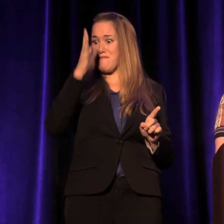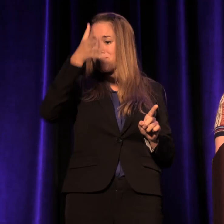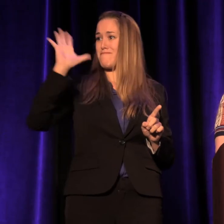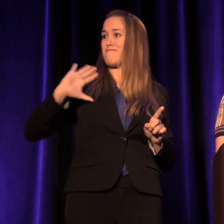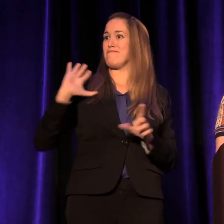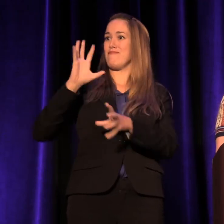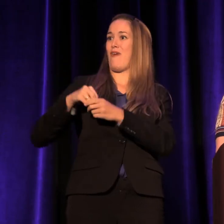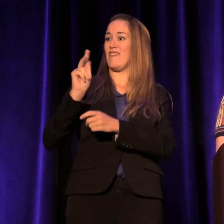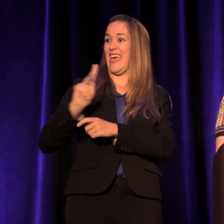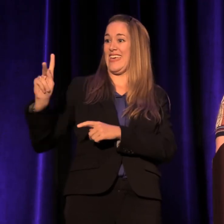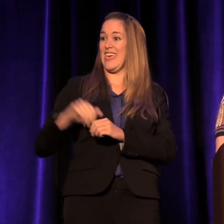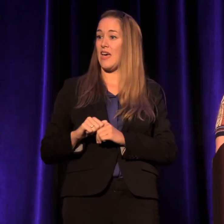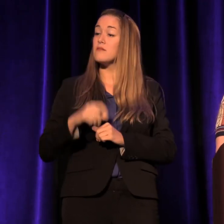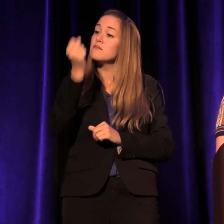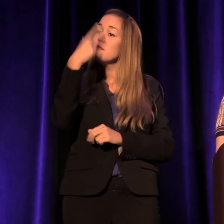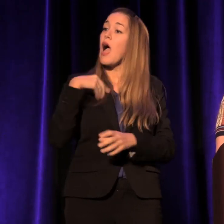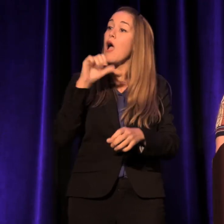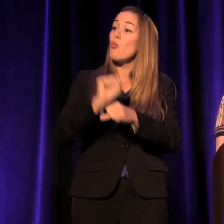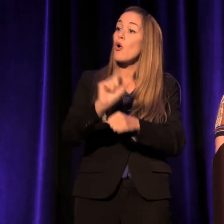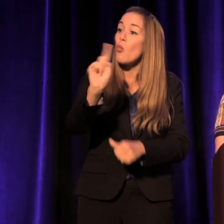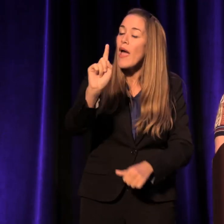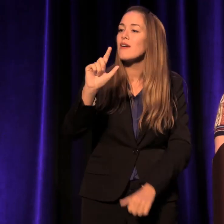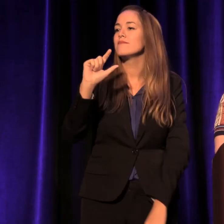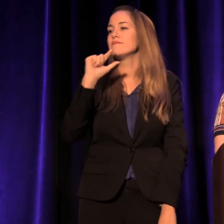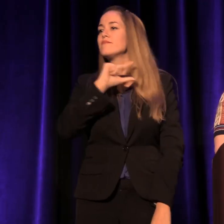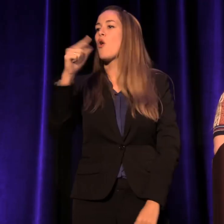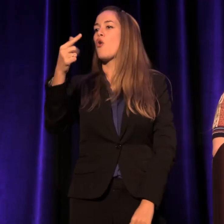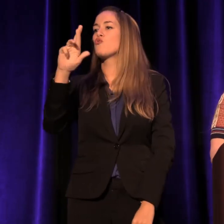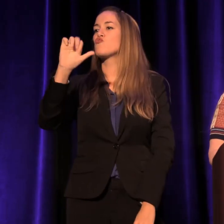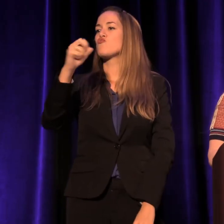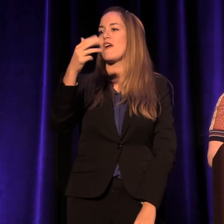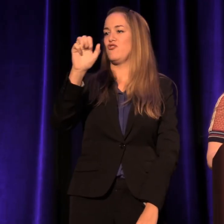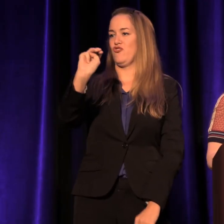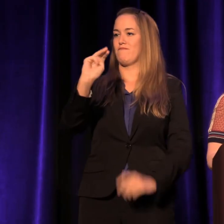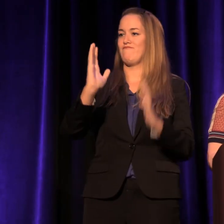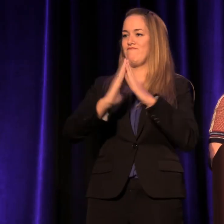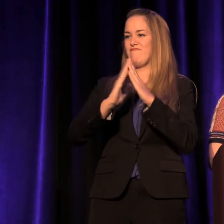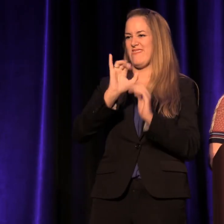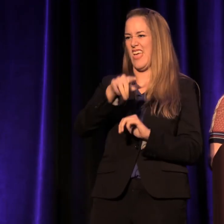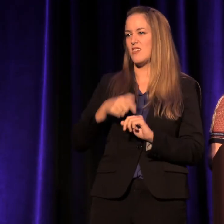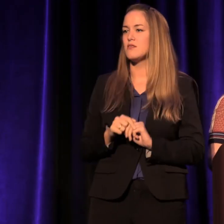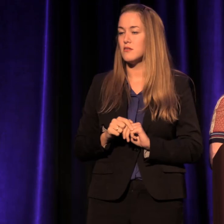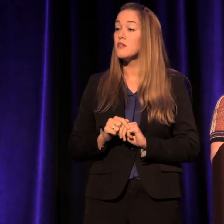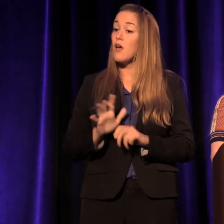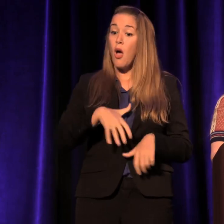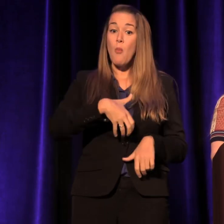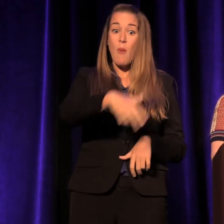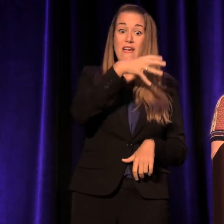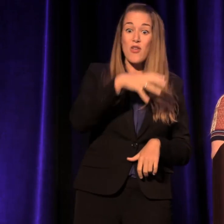I work in Gresham. Pregnant women next to former gang members.